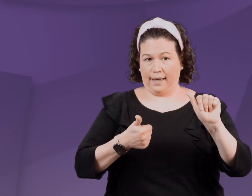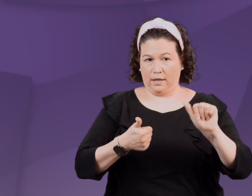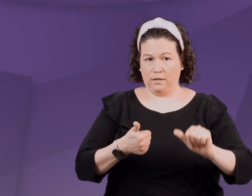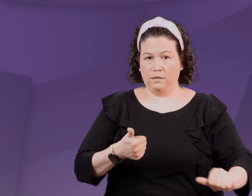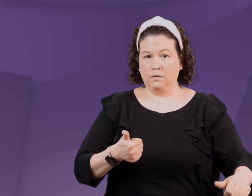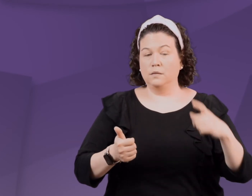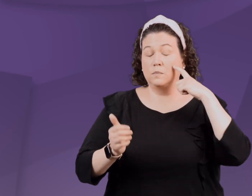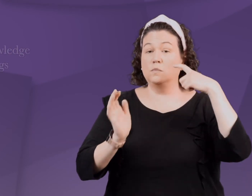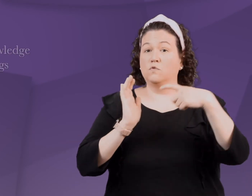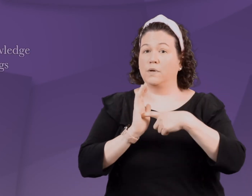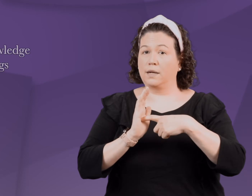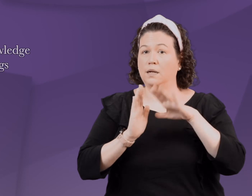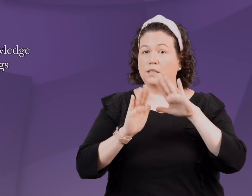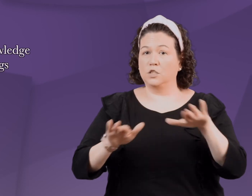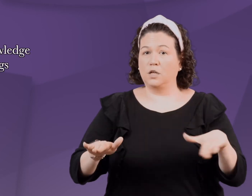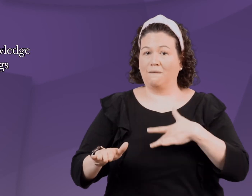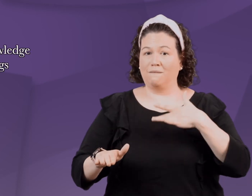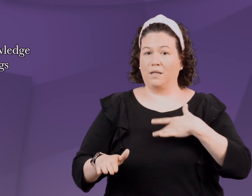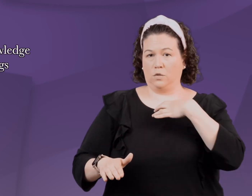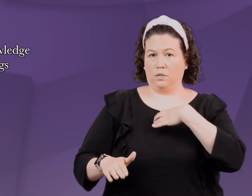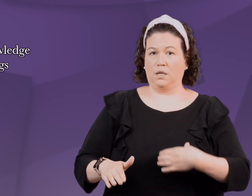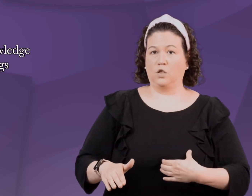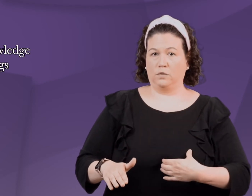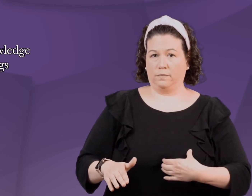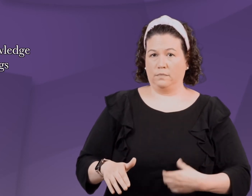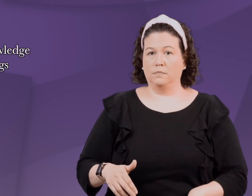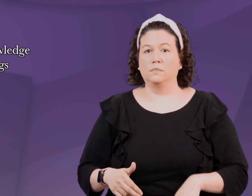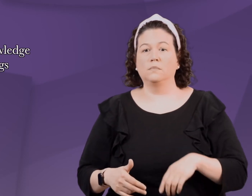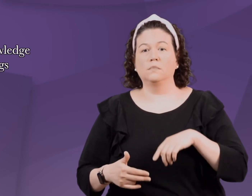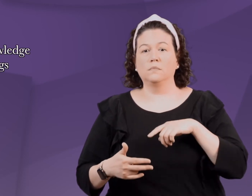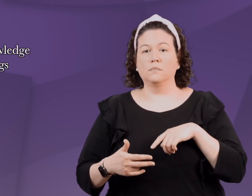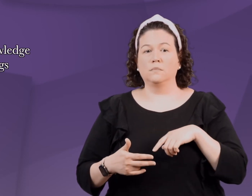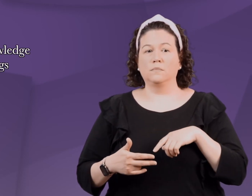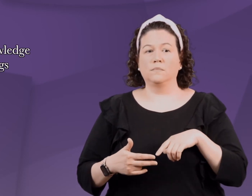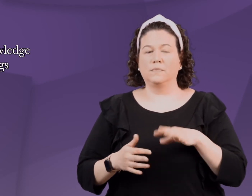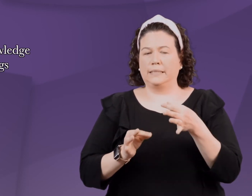You begin by, A, acknowledging your child's feeling or desire.